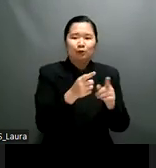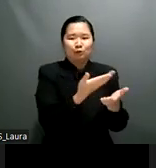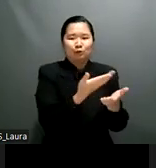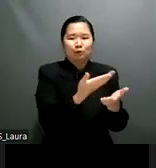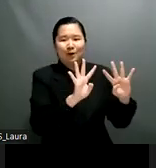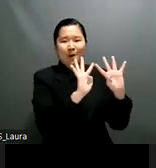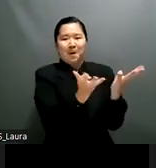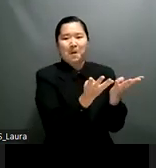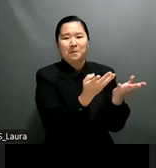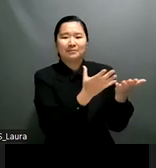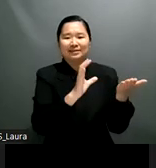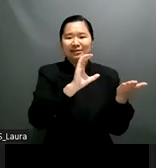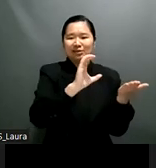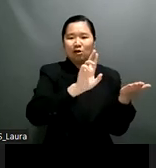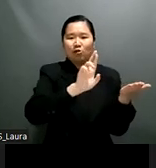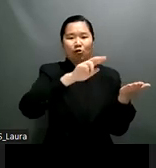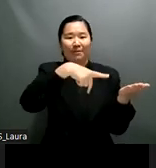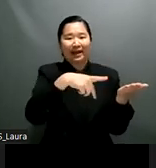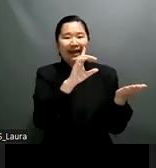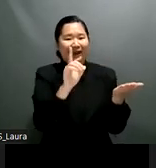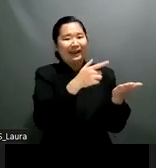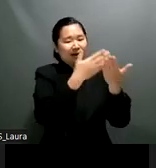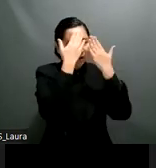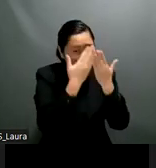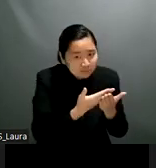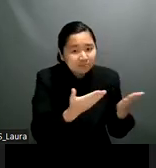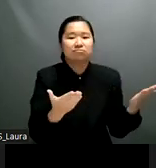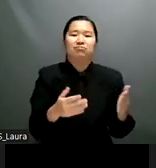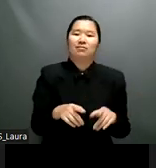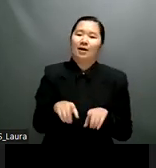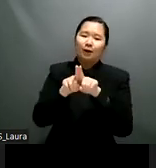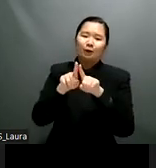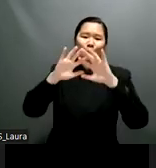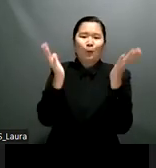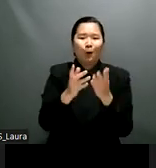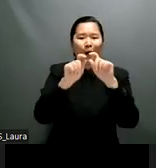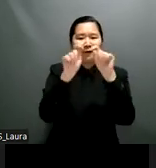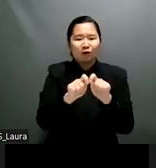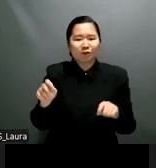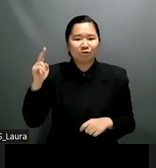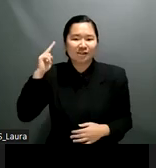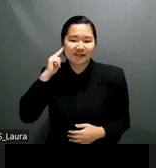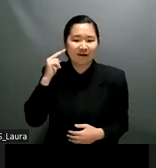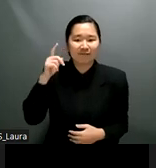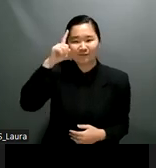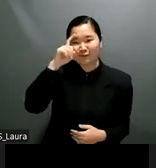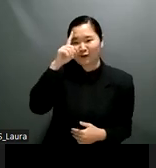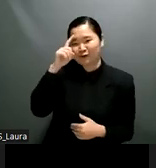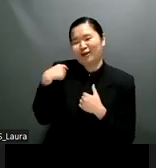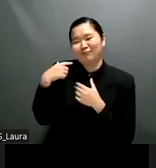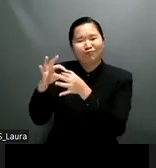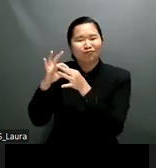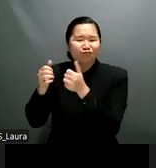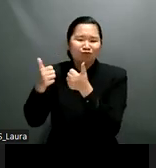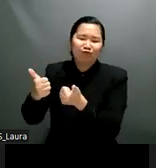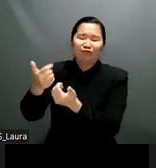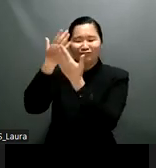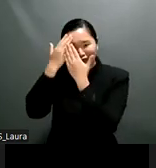dear colleagues dear friends it is a great honor and a pleasure for me to be here with you today